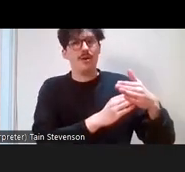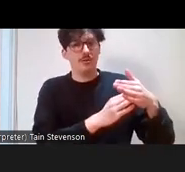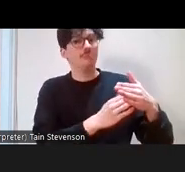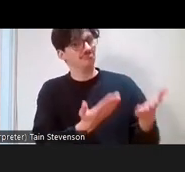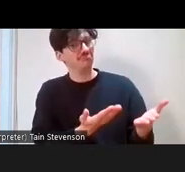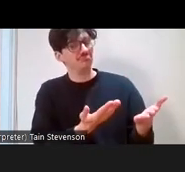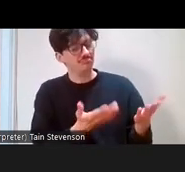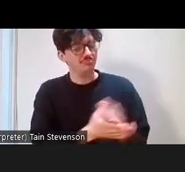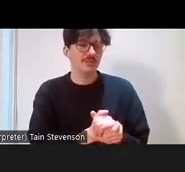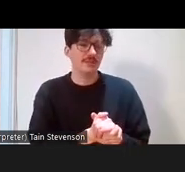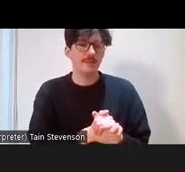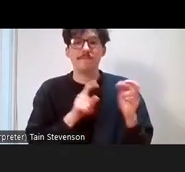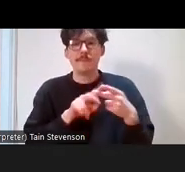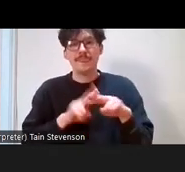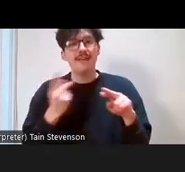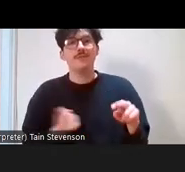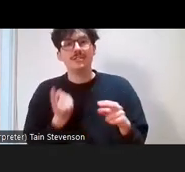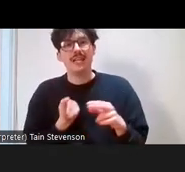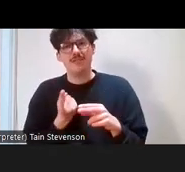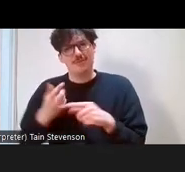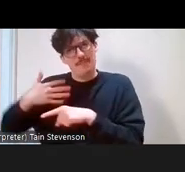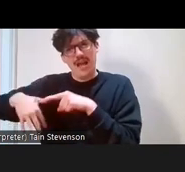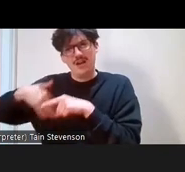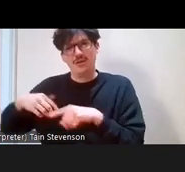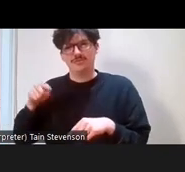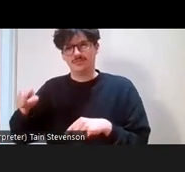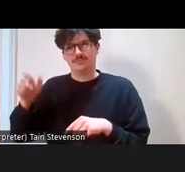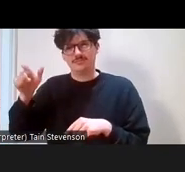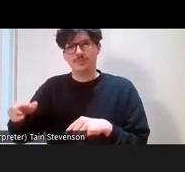if you come from a background where nobody has ever worked in a museum or nobody ever